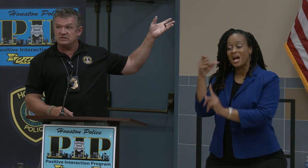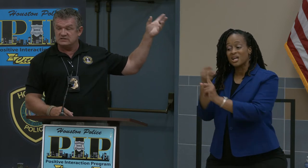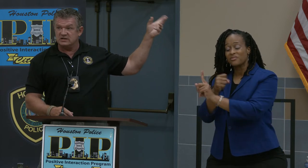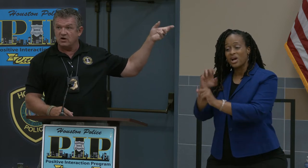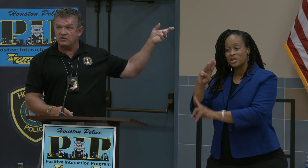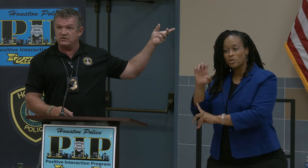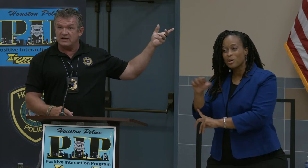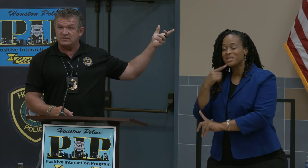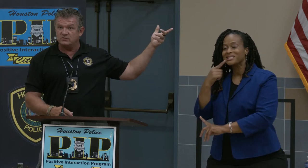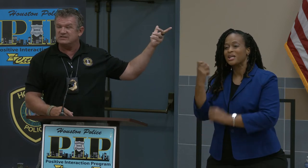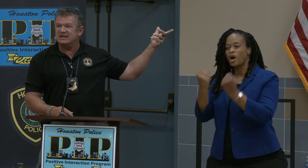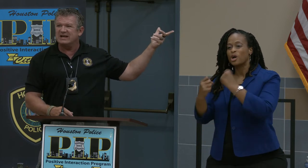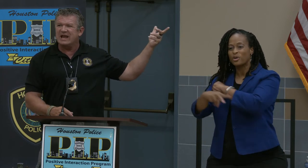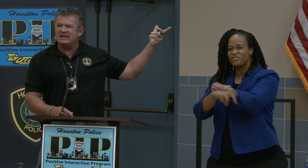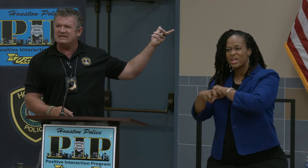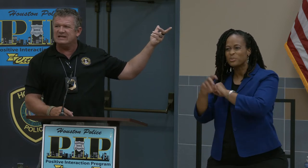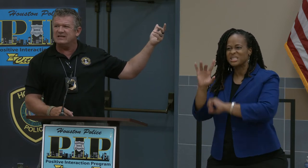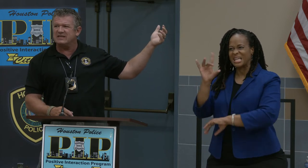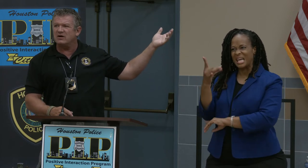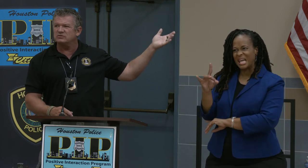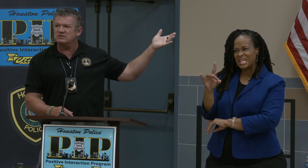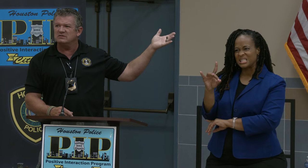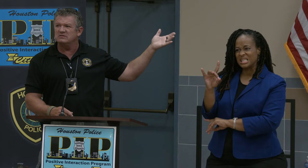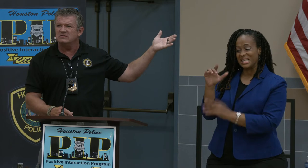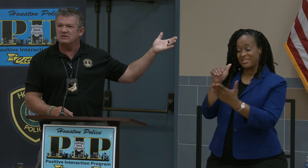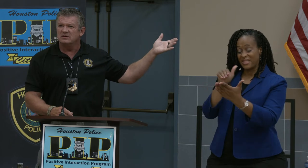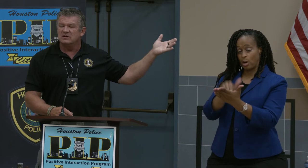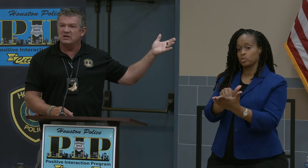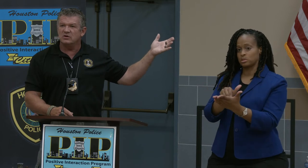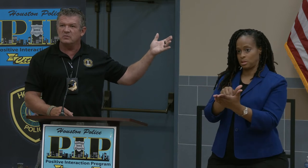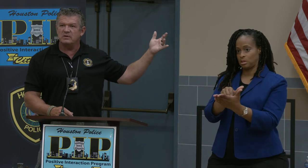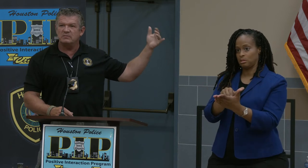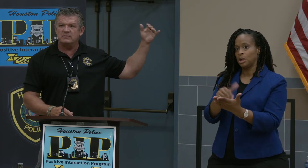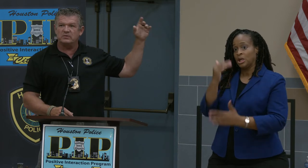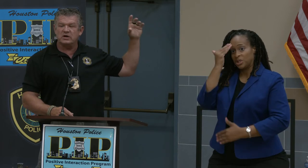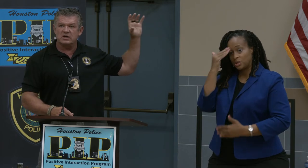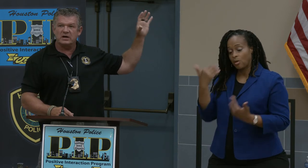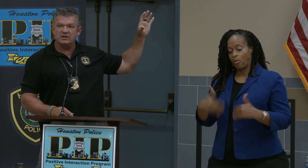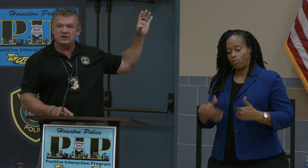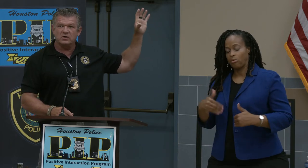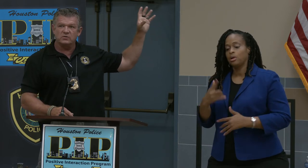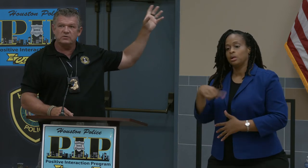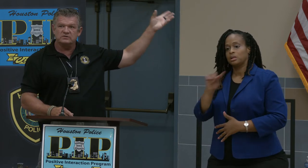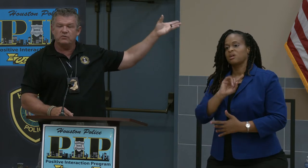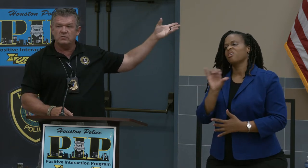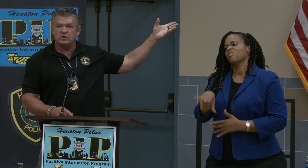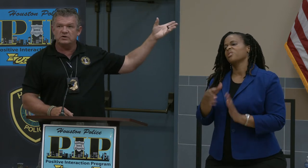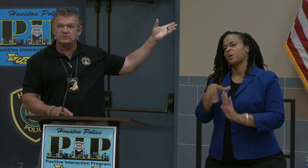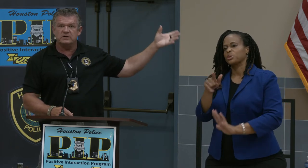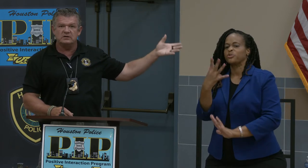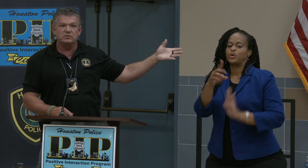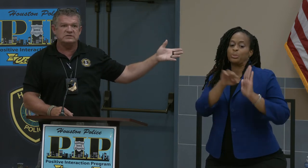and it said auto theft, it was at 18,000. Oh, there was four murders, but there was